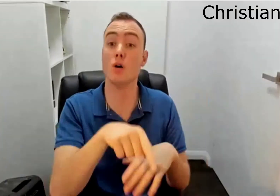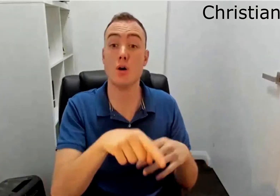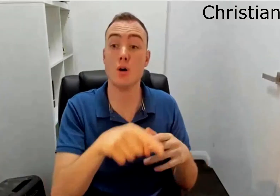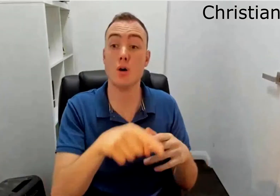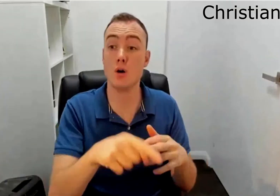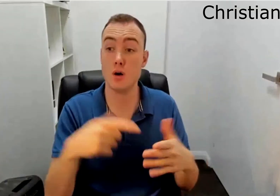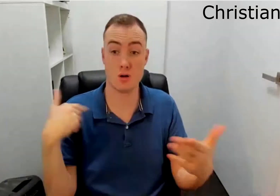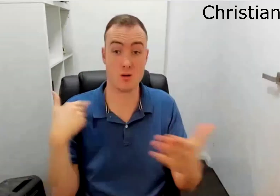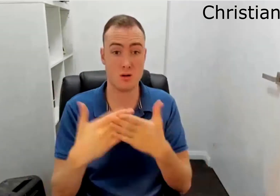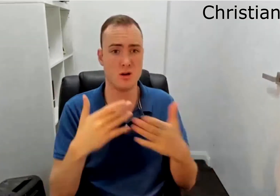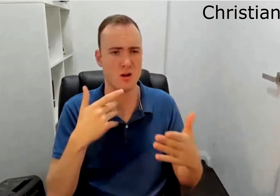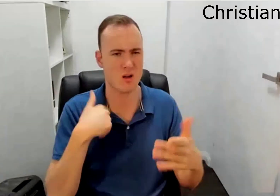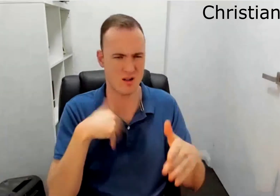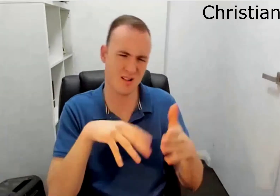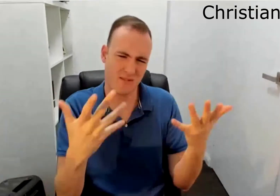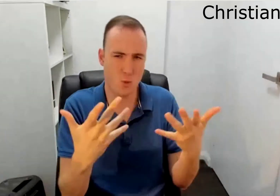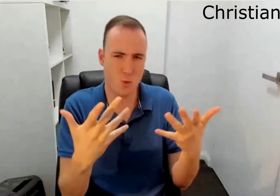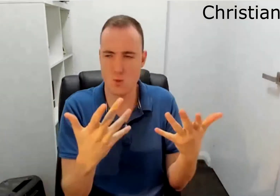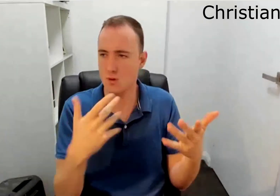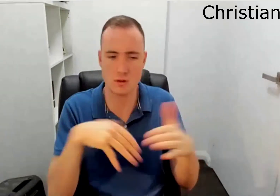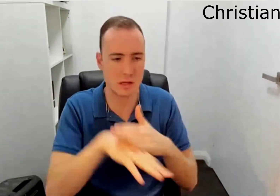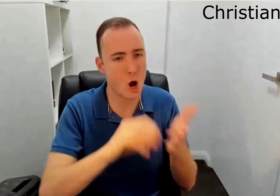I guess for work if we're talking about work, uh